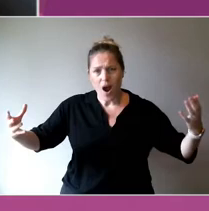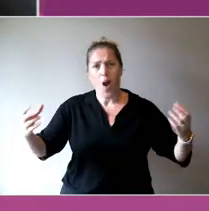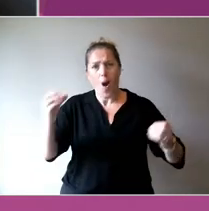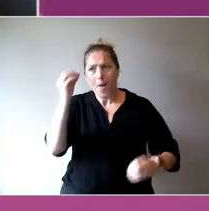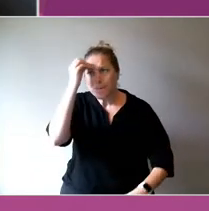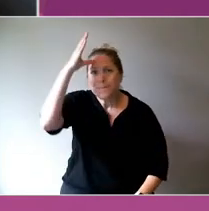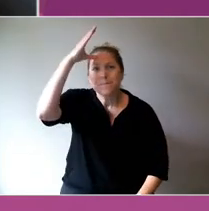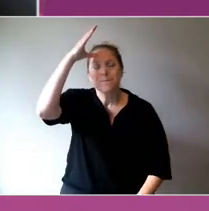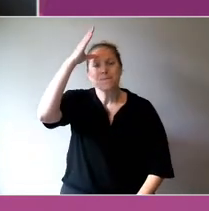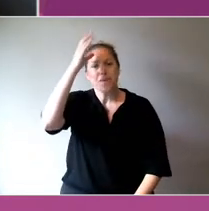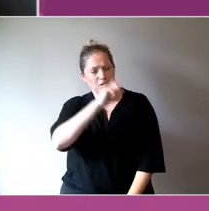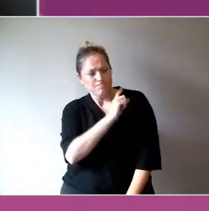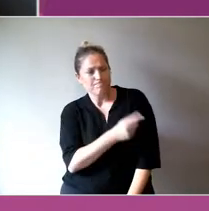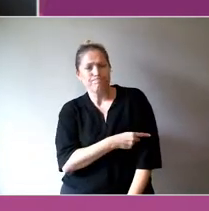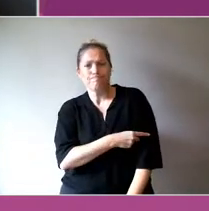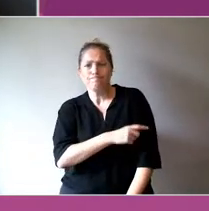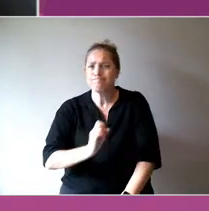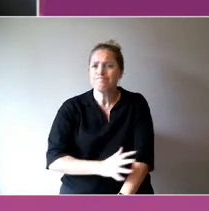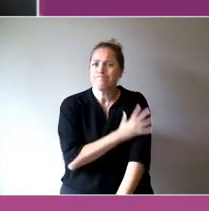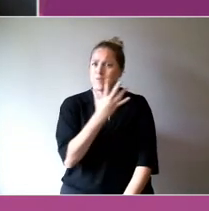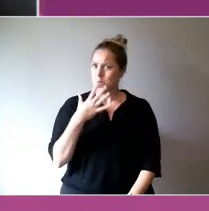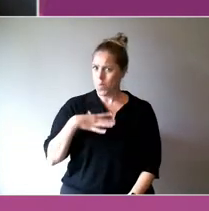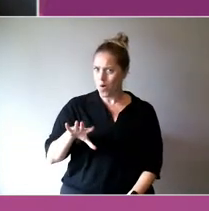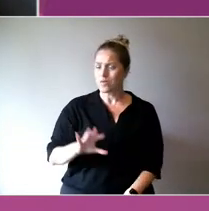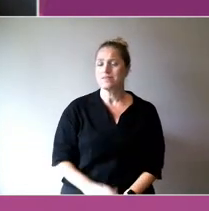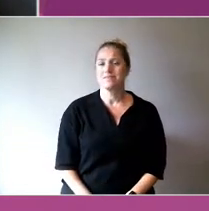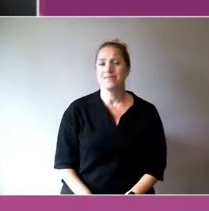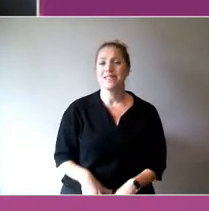So let me start by introducing our panelists today.